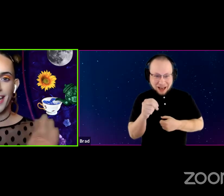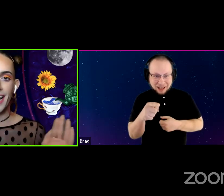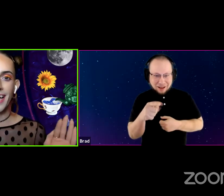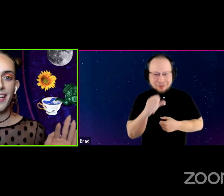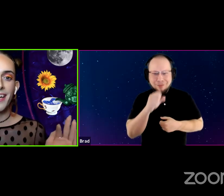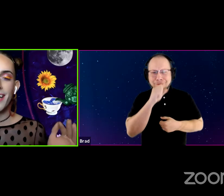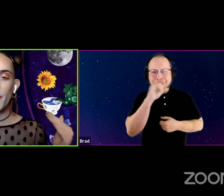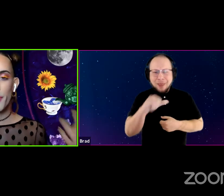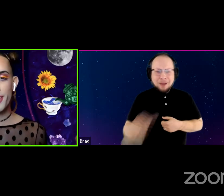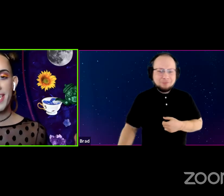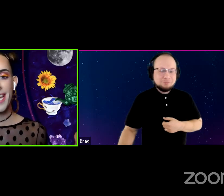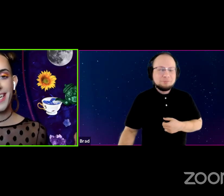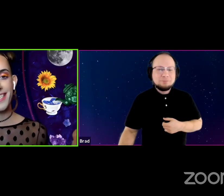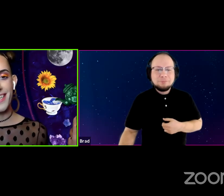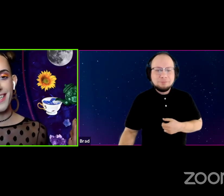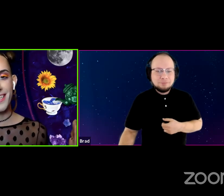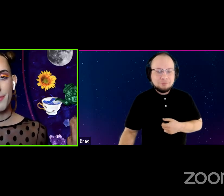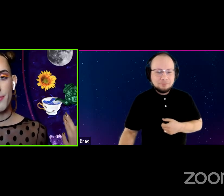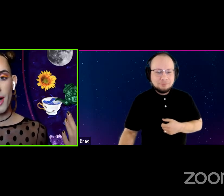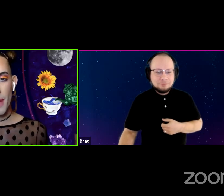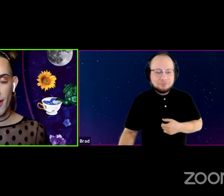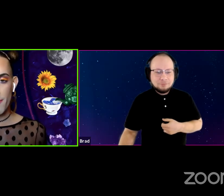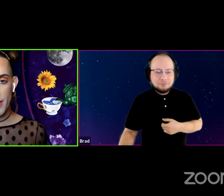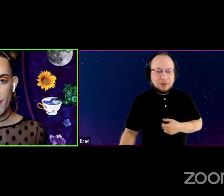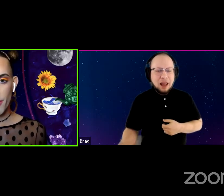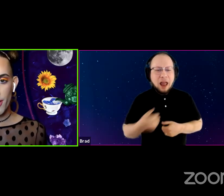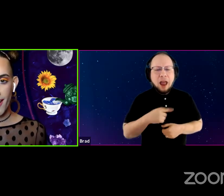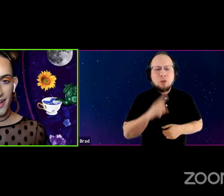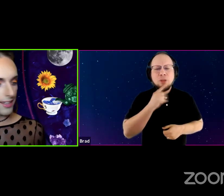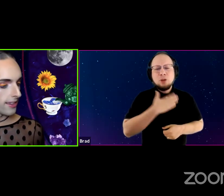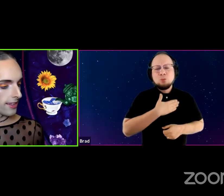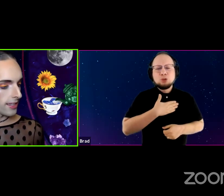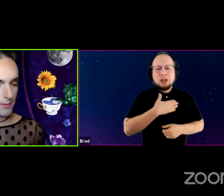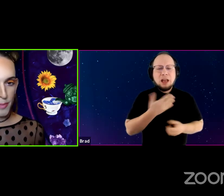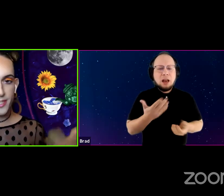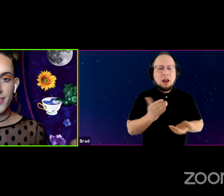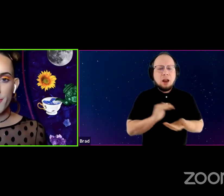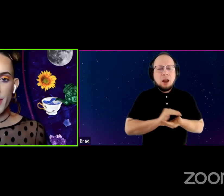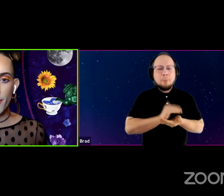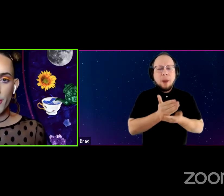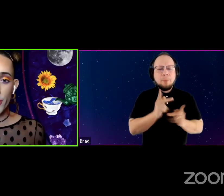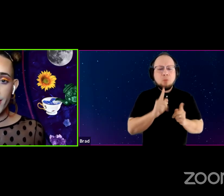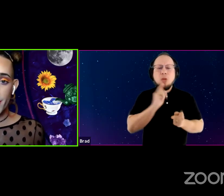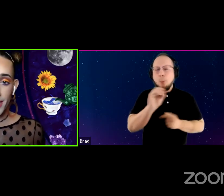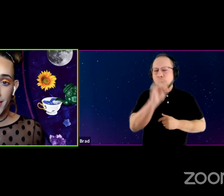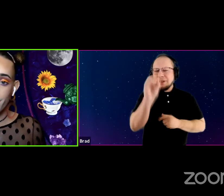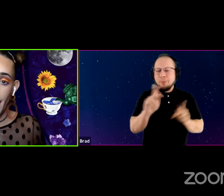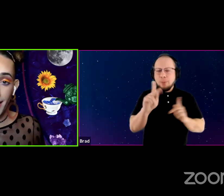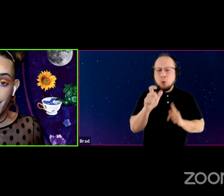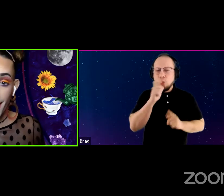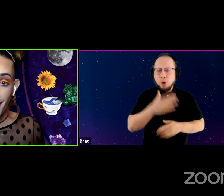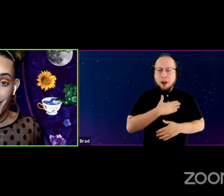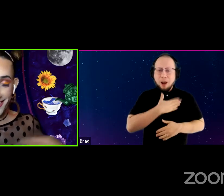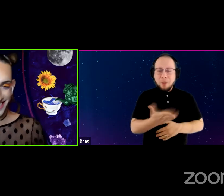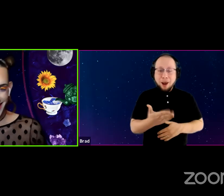and I appreciate the amount of people, uh the percentage of people who just admitted, (Will in high pitched voice) I dunno.